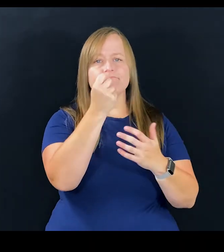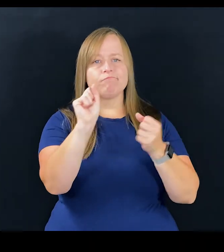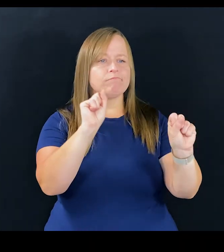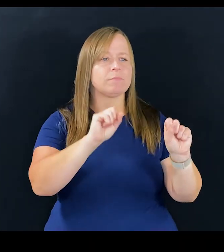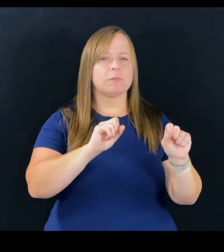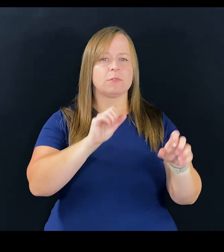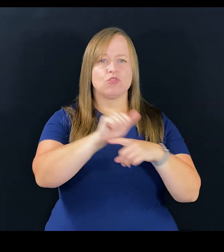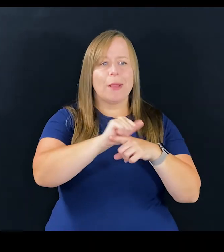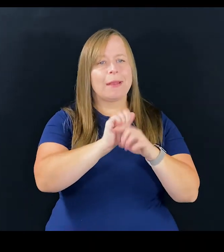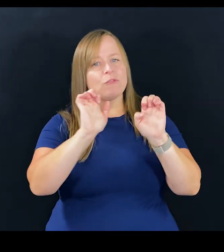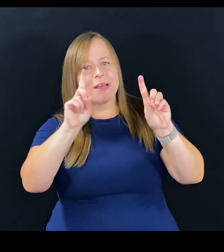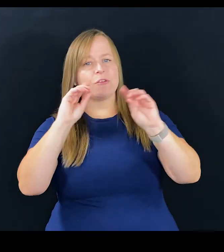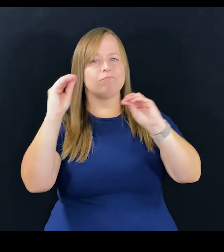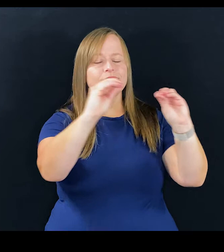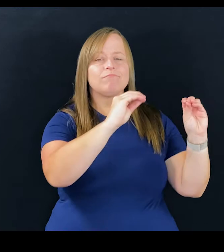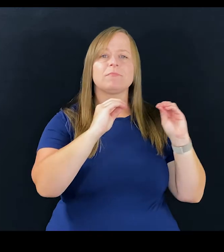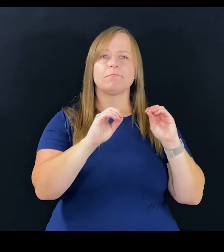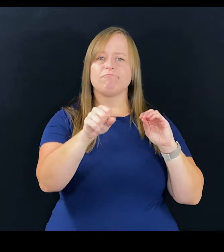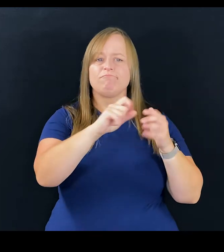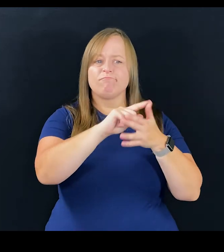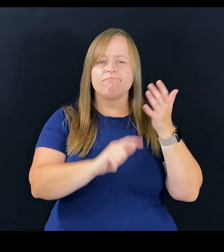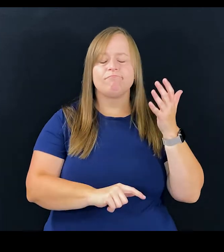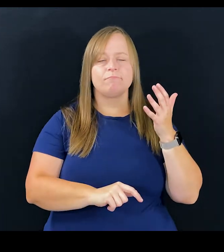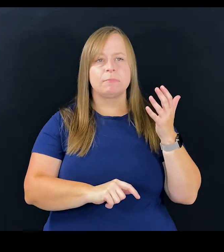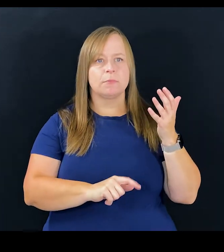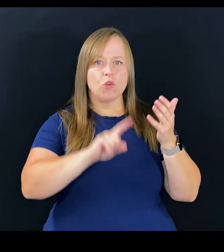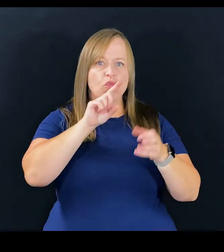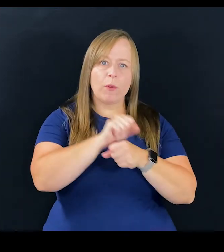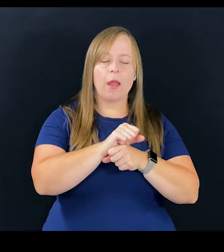we do education and training, and it is real,